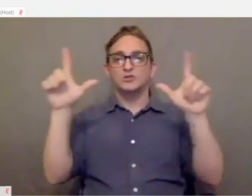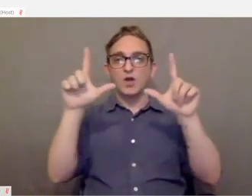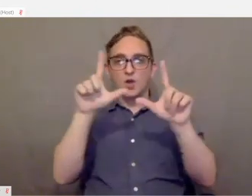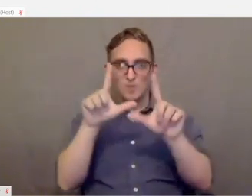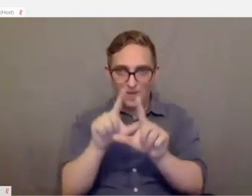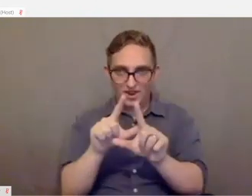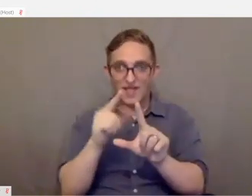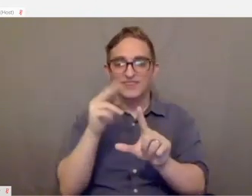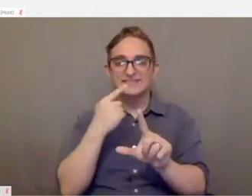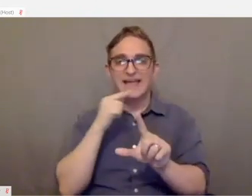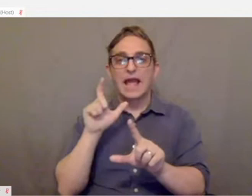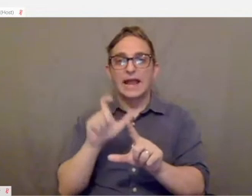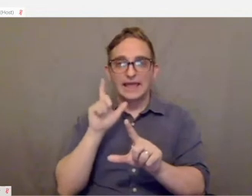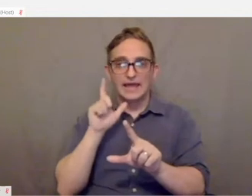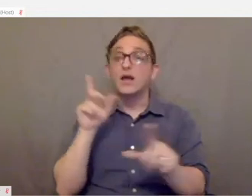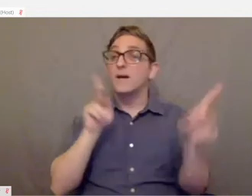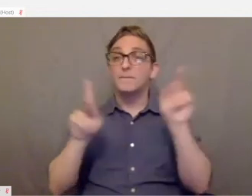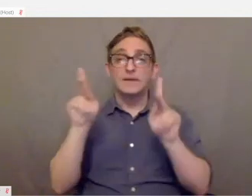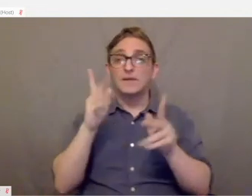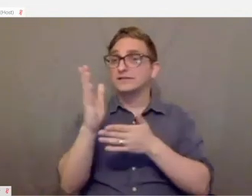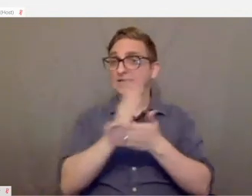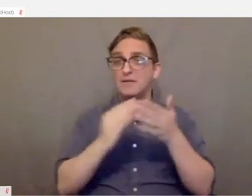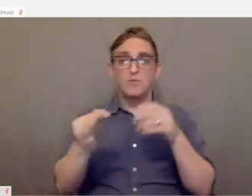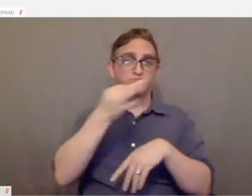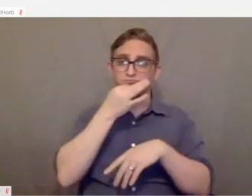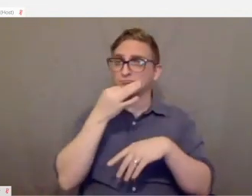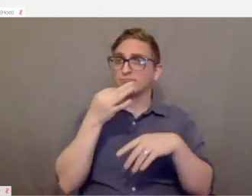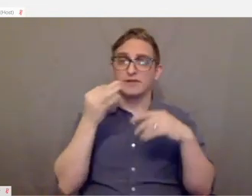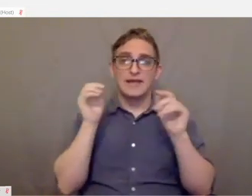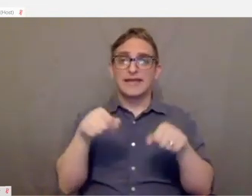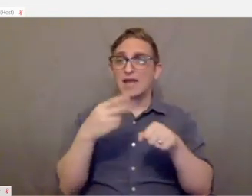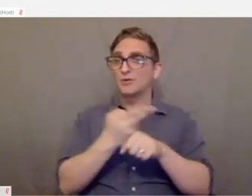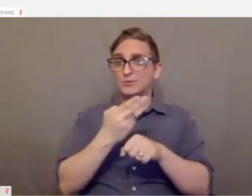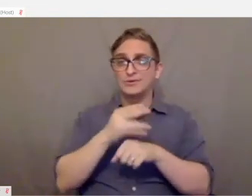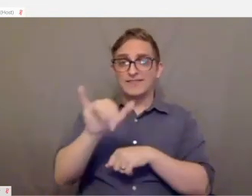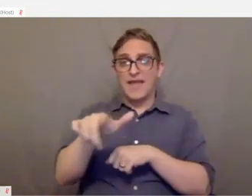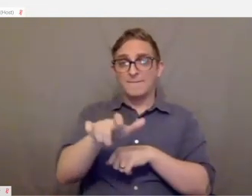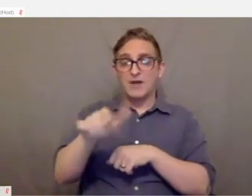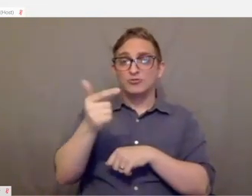So I've seen people that are so adept at using mouse grid that they simply say open mouse